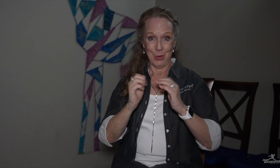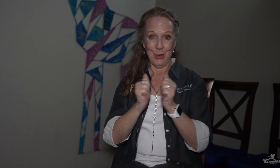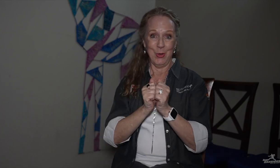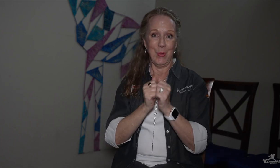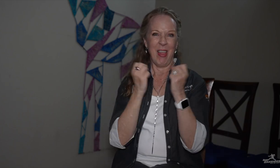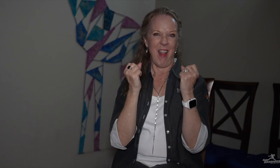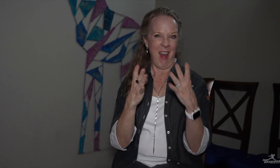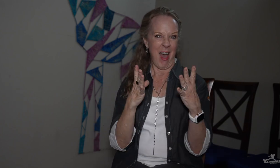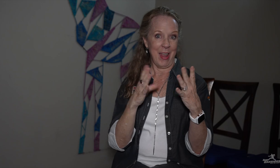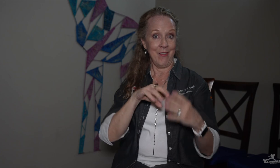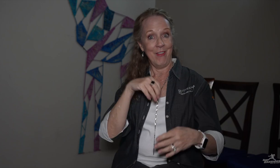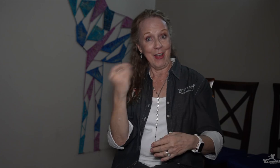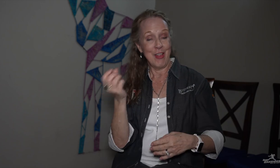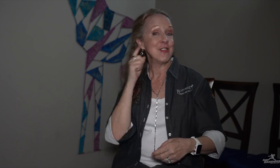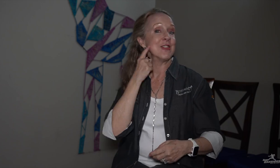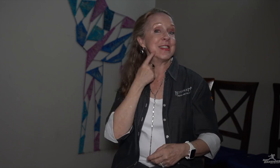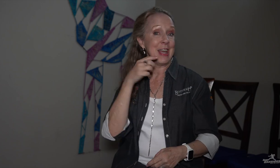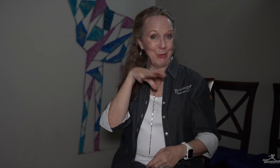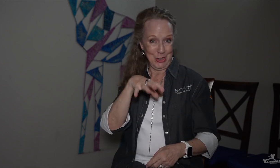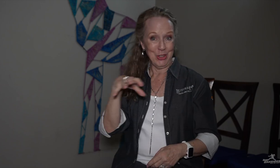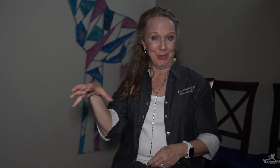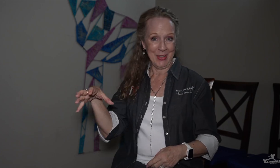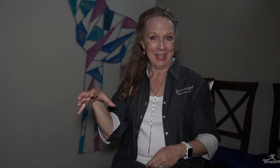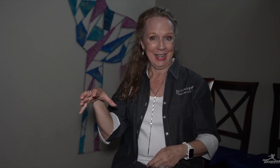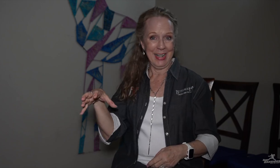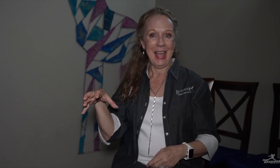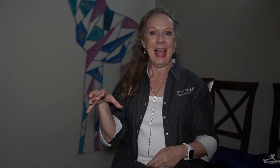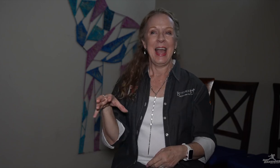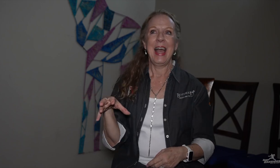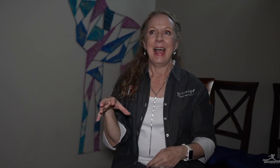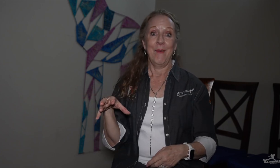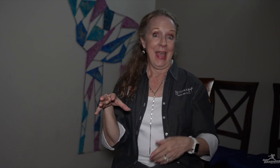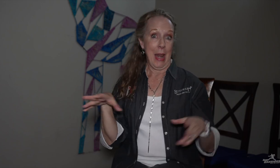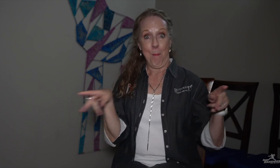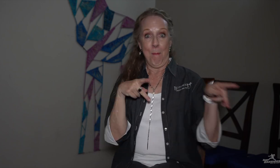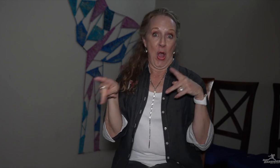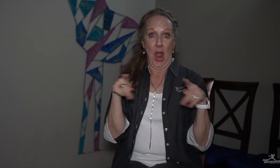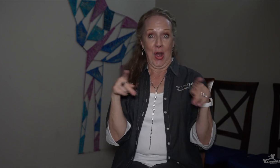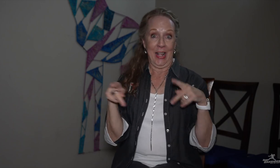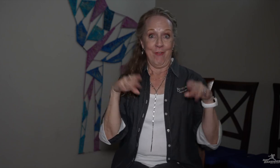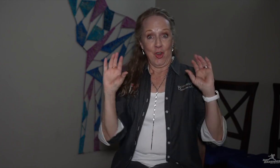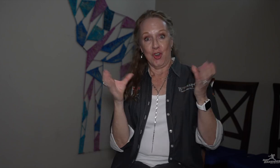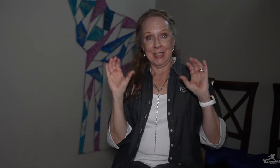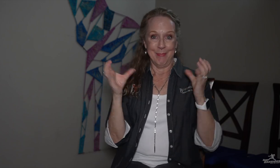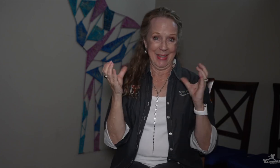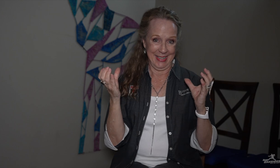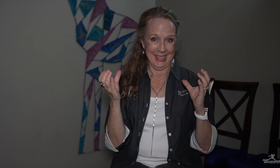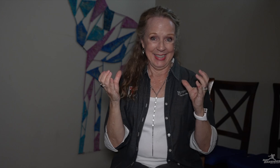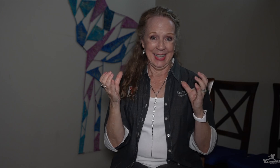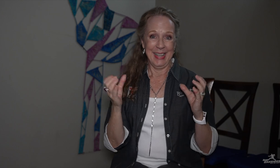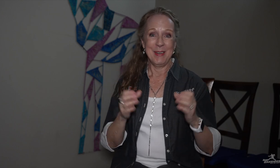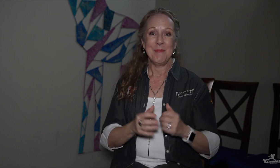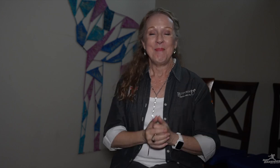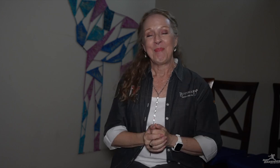with a lot of other deaf children for a Christmas party.